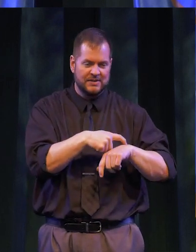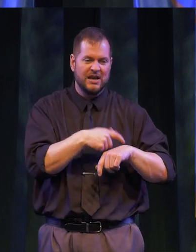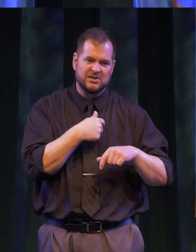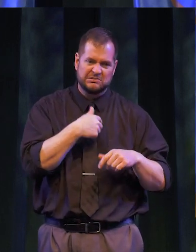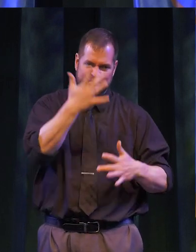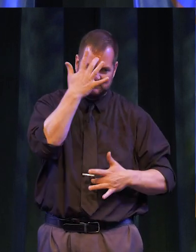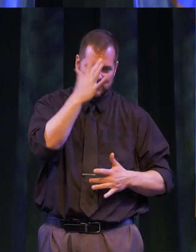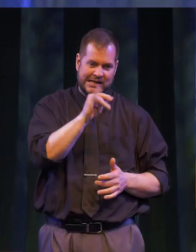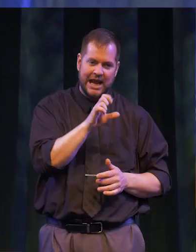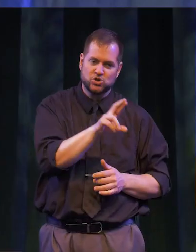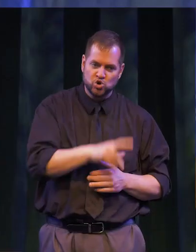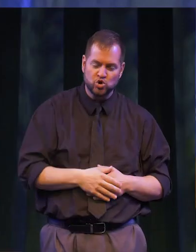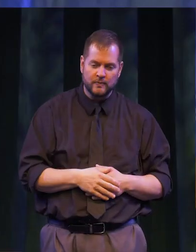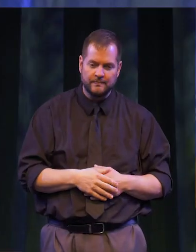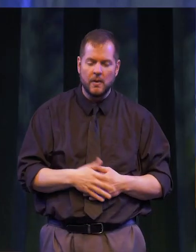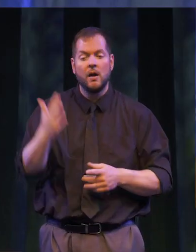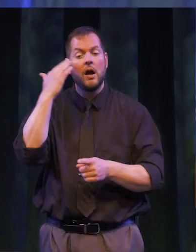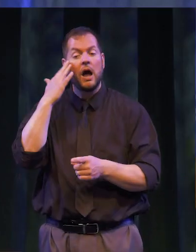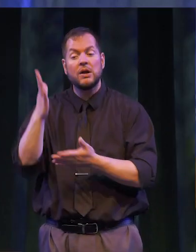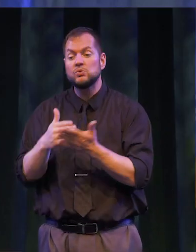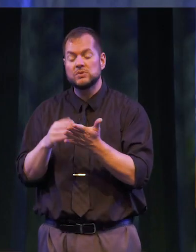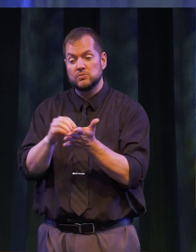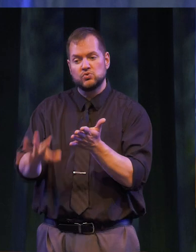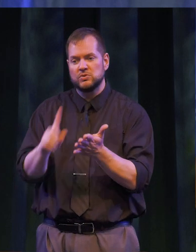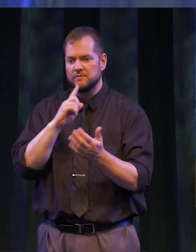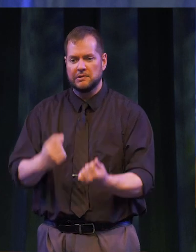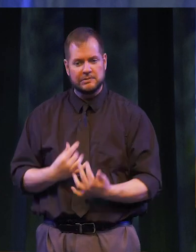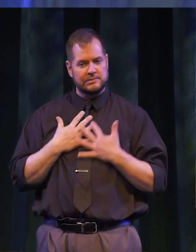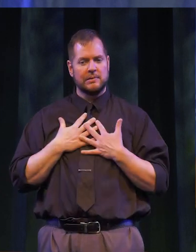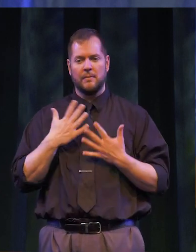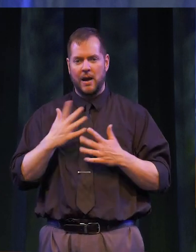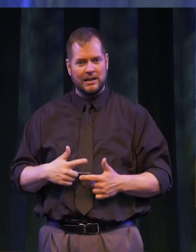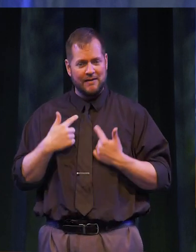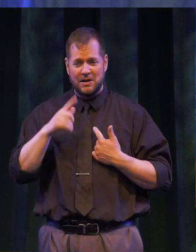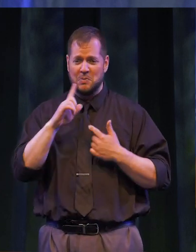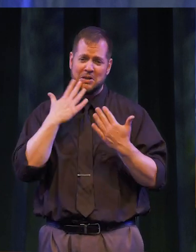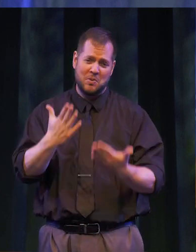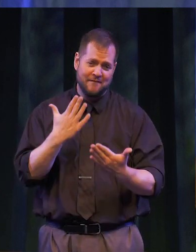battle cancer. I know students have enriched my life and – for that -- I am grateful.